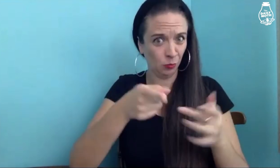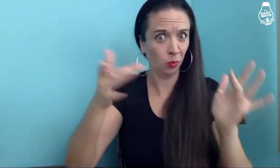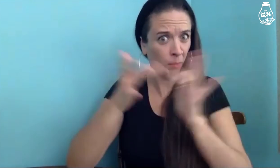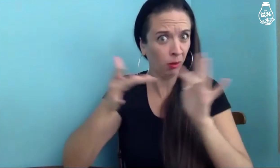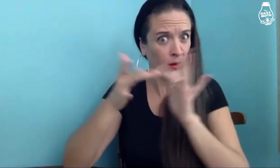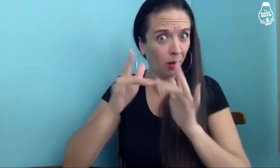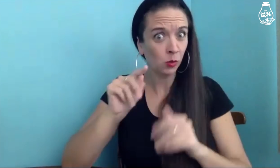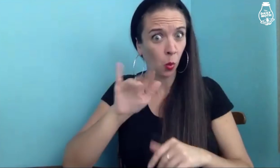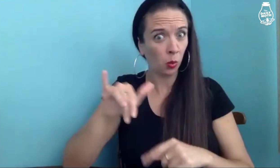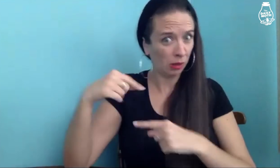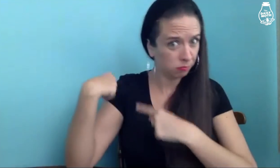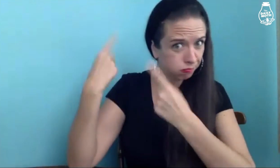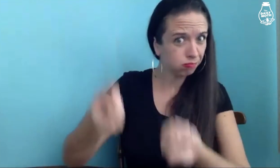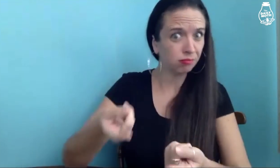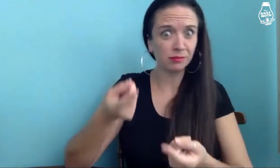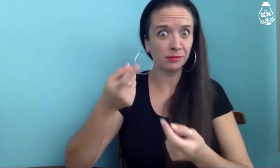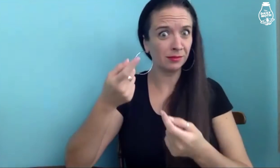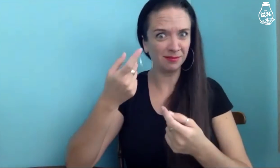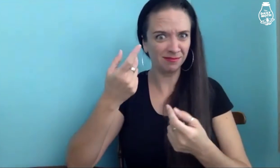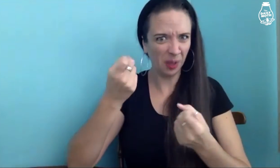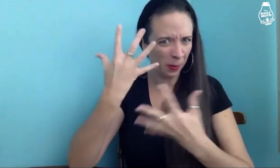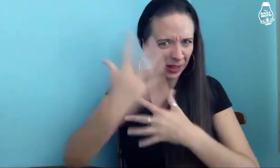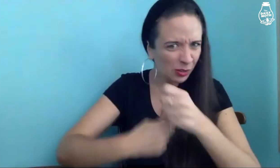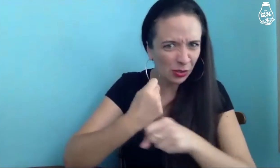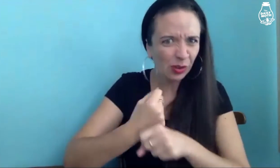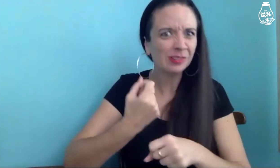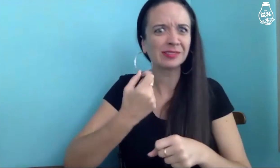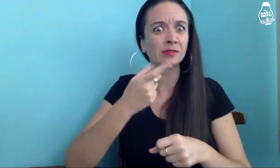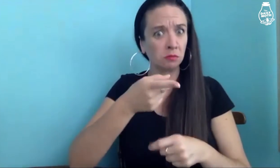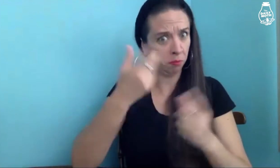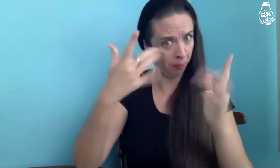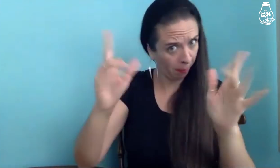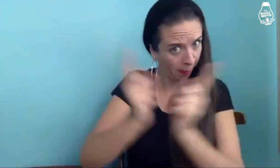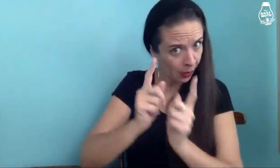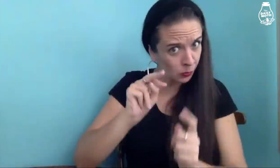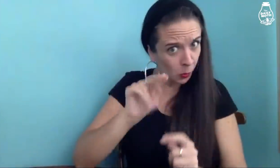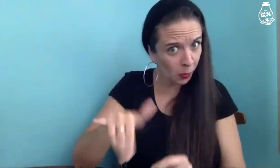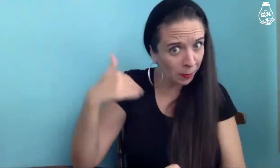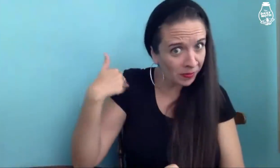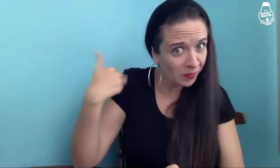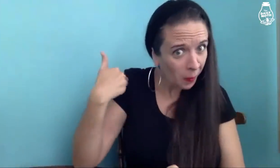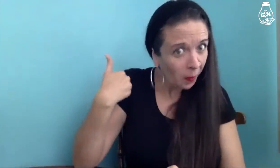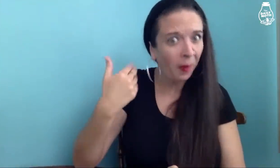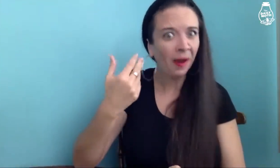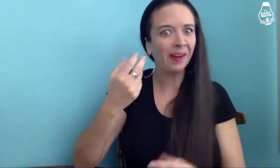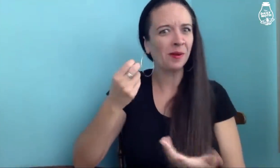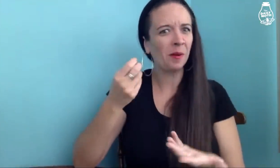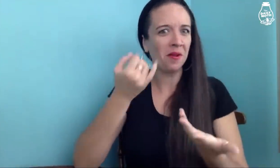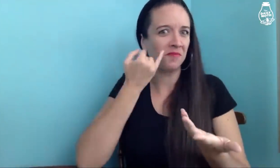like contacting him, and for how many years? Had you met Tony Hawk before?